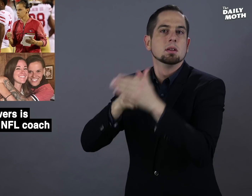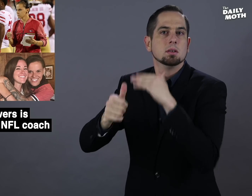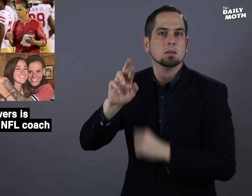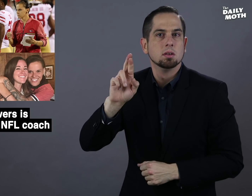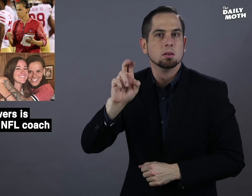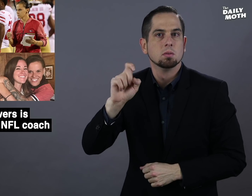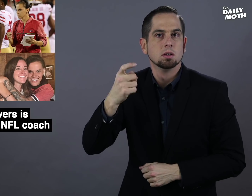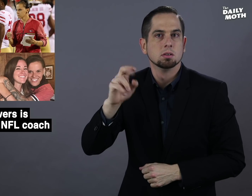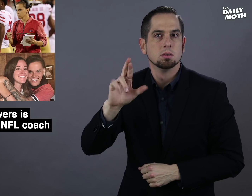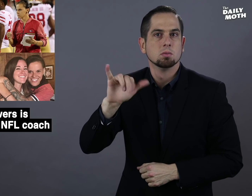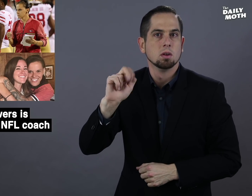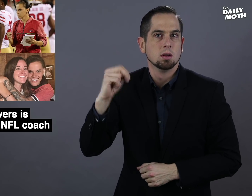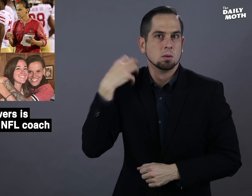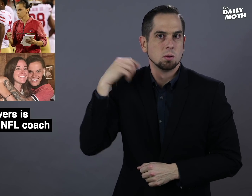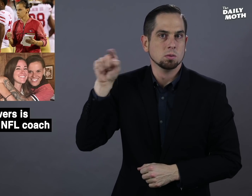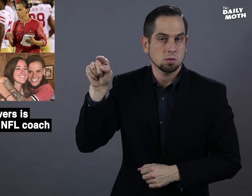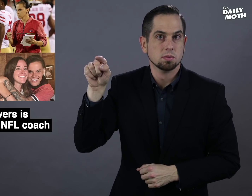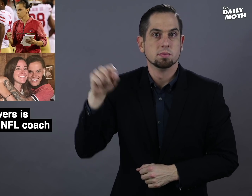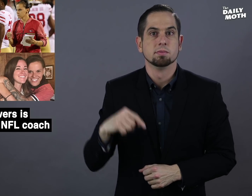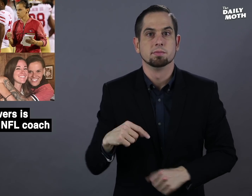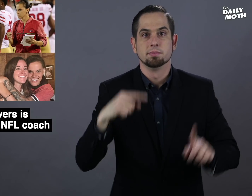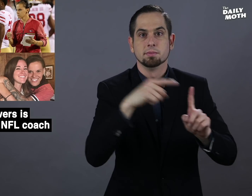when Rex Ryan was their coach.